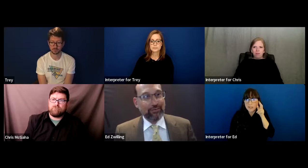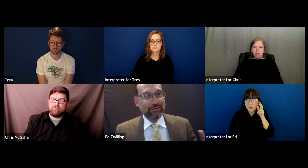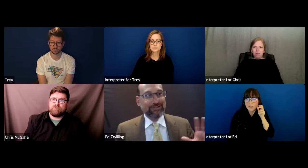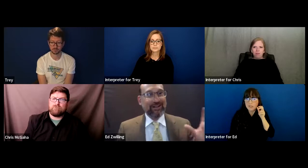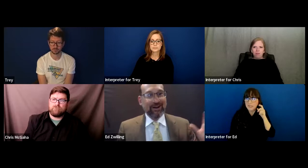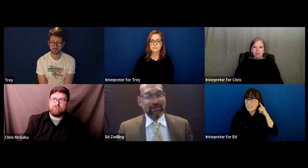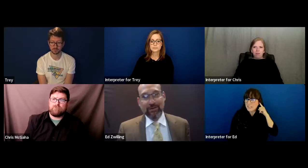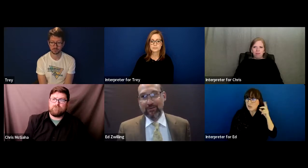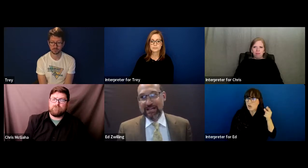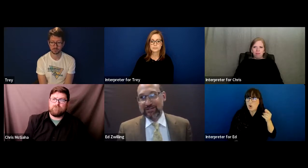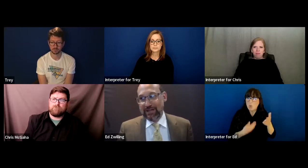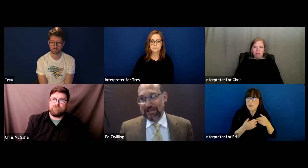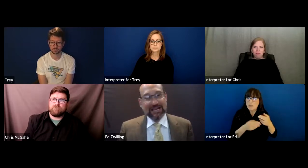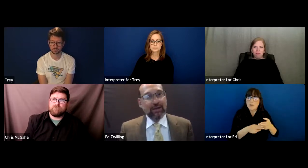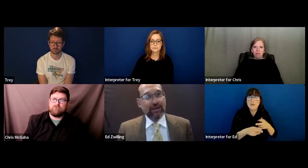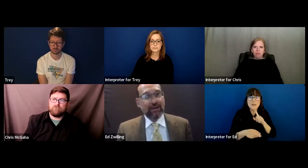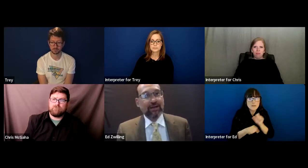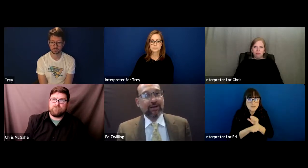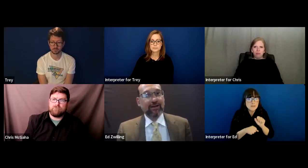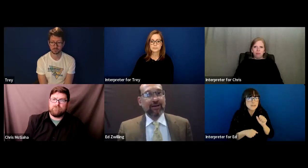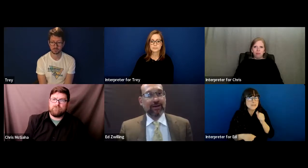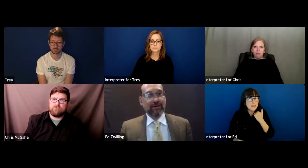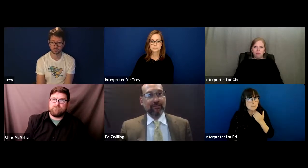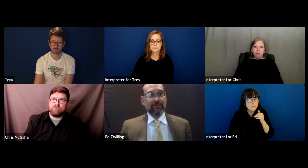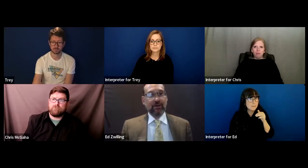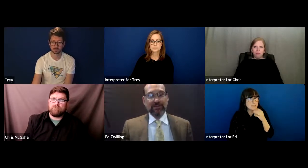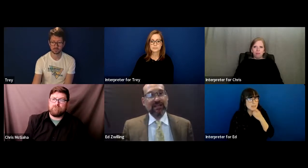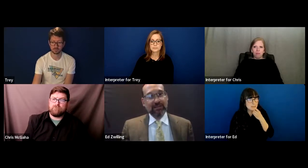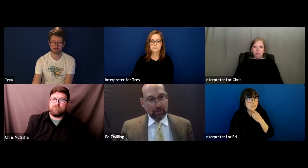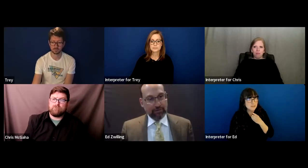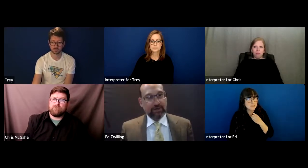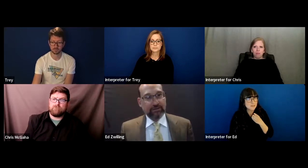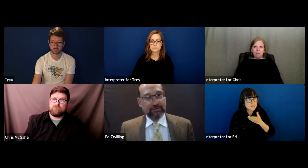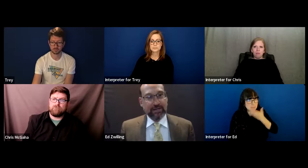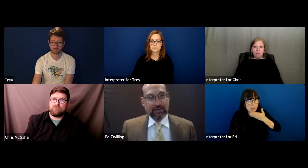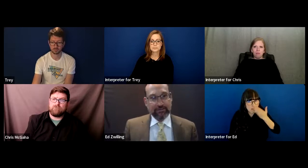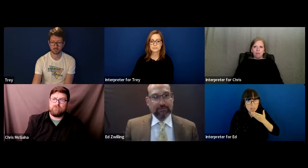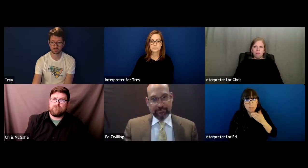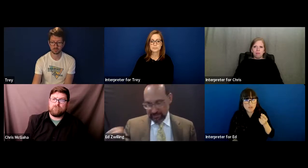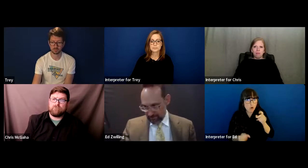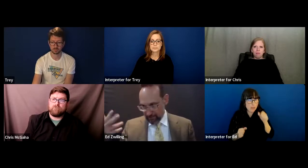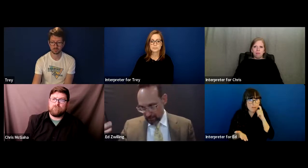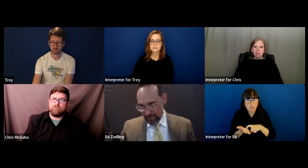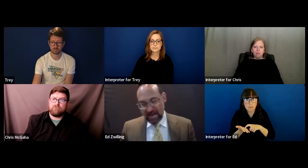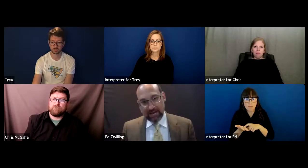it; it was actually like a diabetic diabetic -- a scent dog that could determine a high